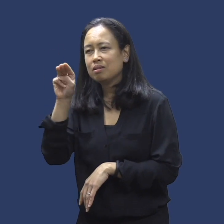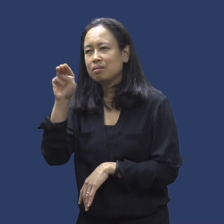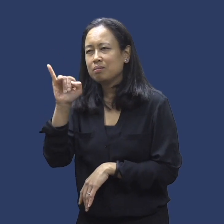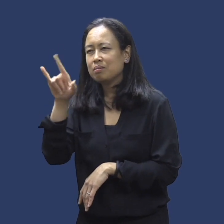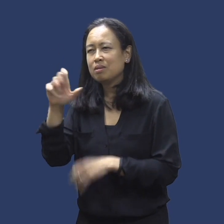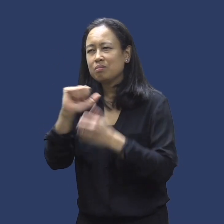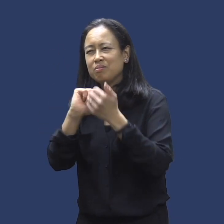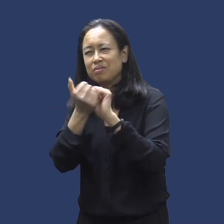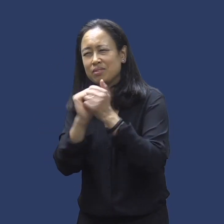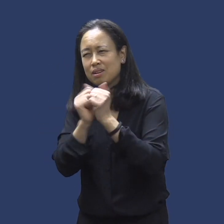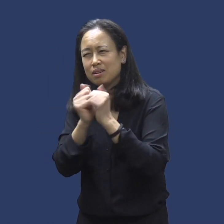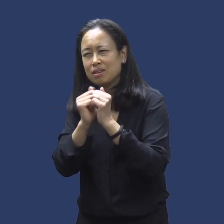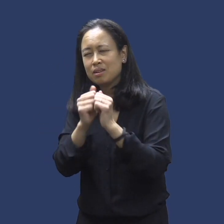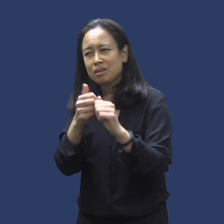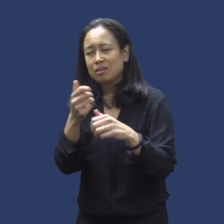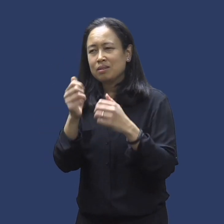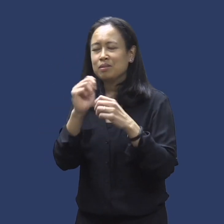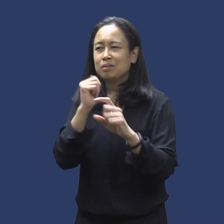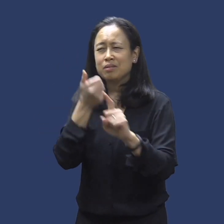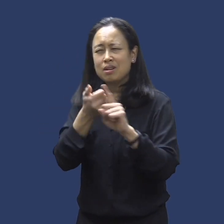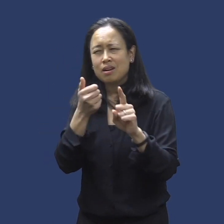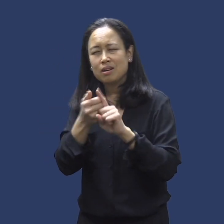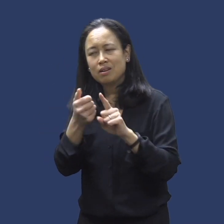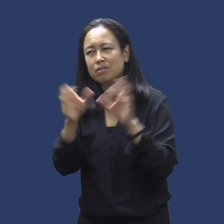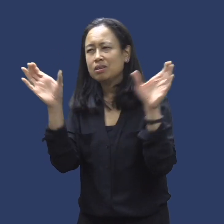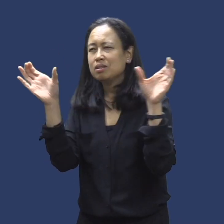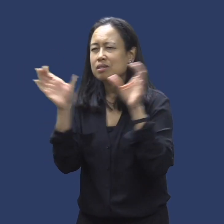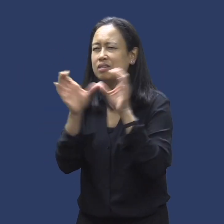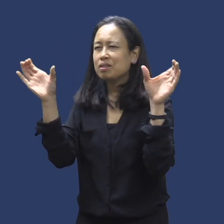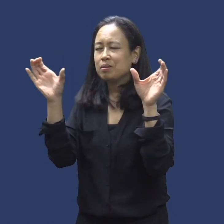race, which is USATF certified.